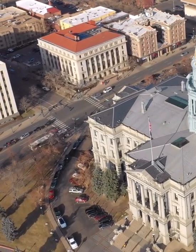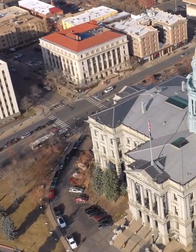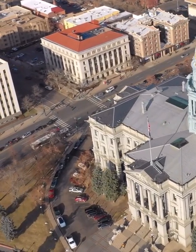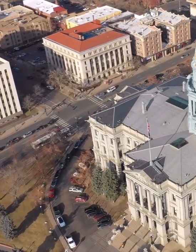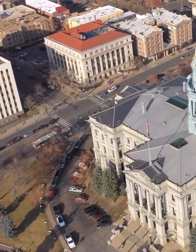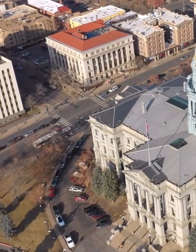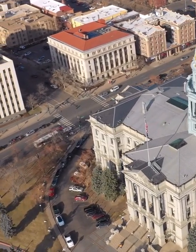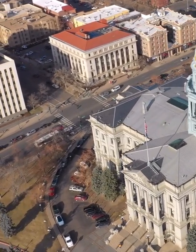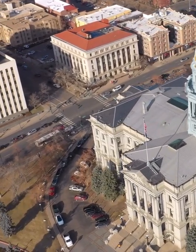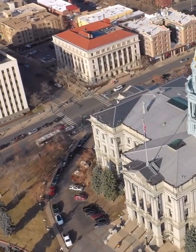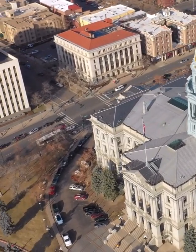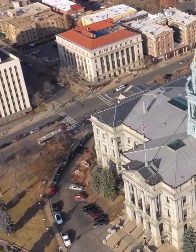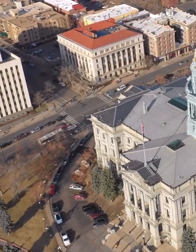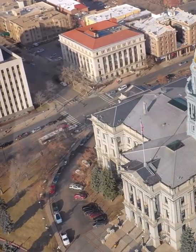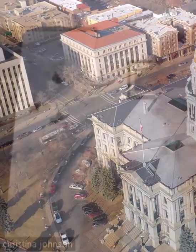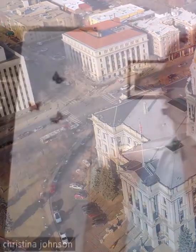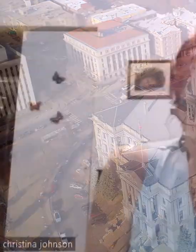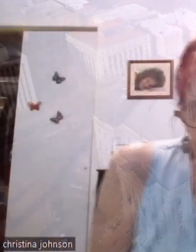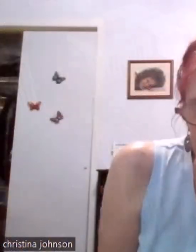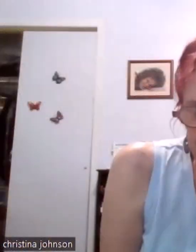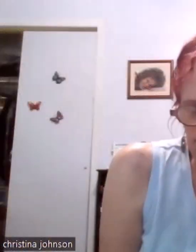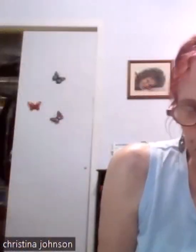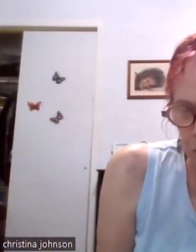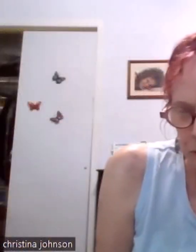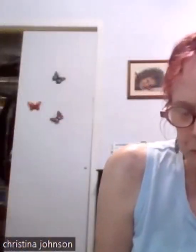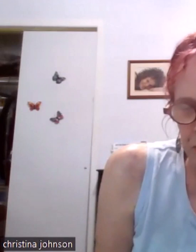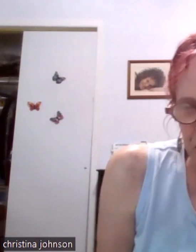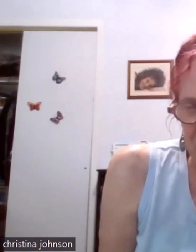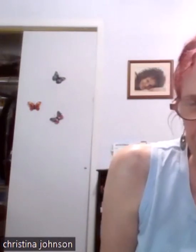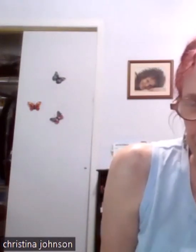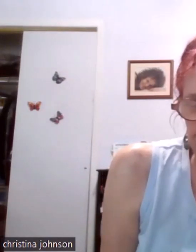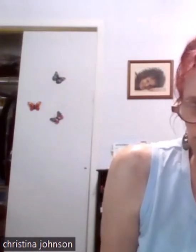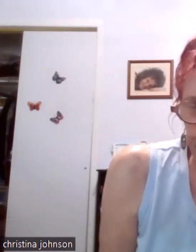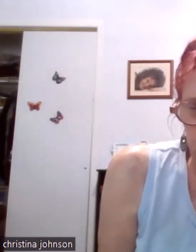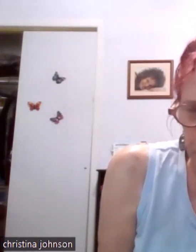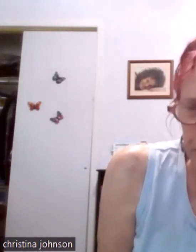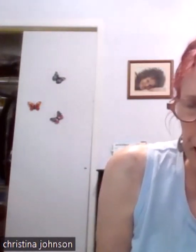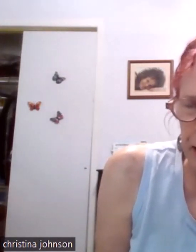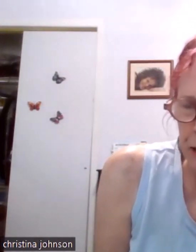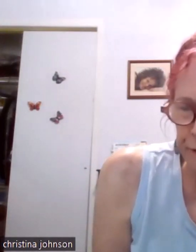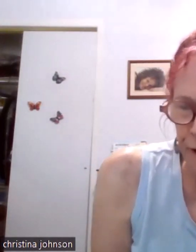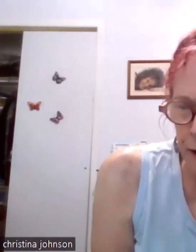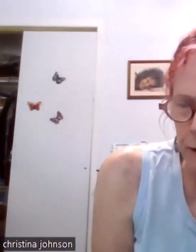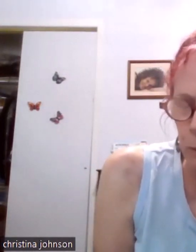And I think we pushed to help people decide to report it and to fight it